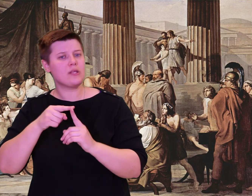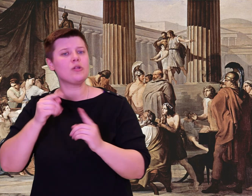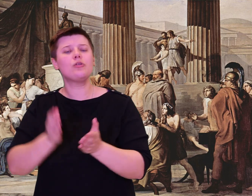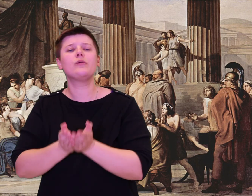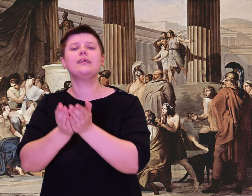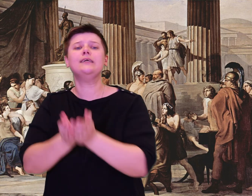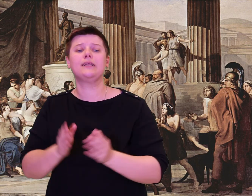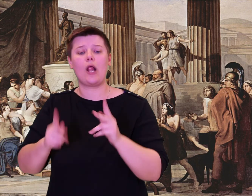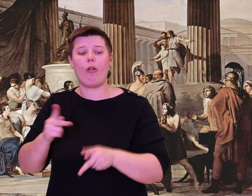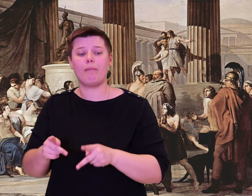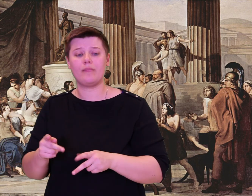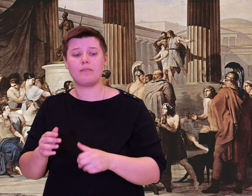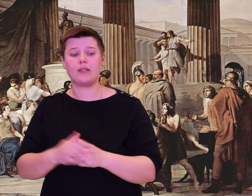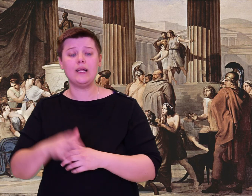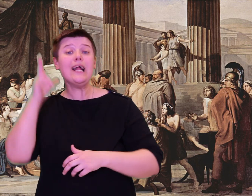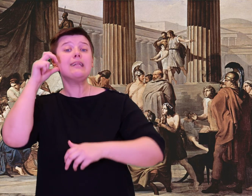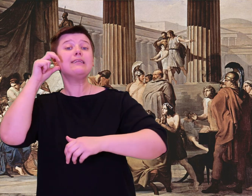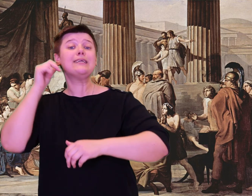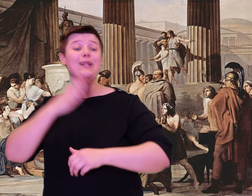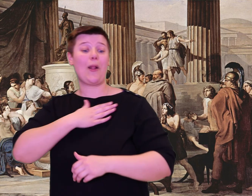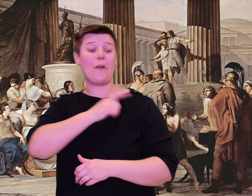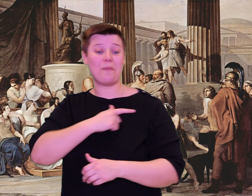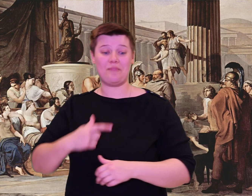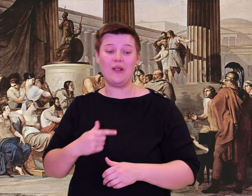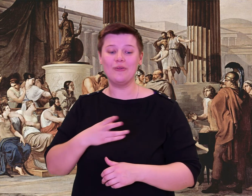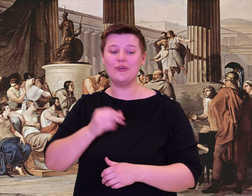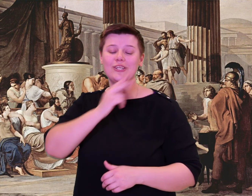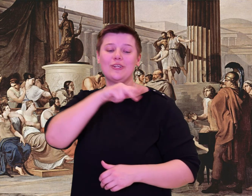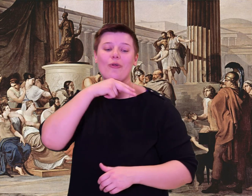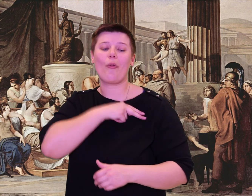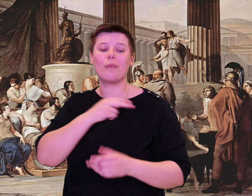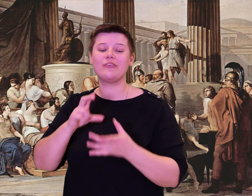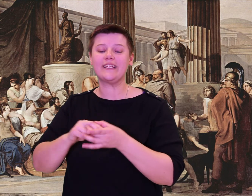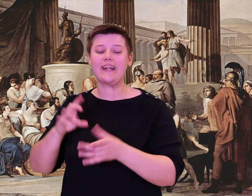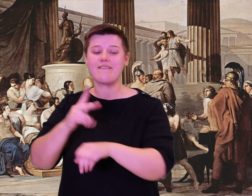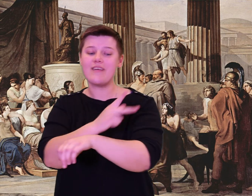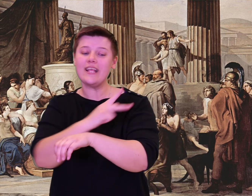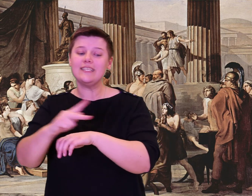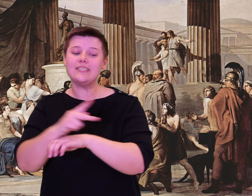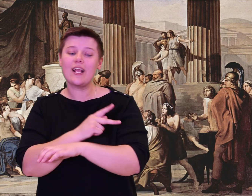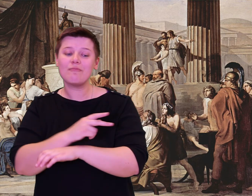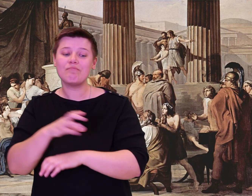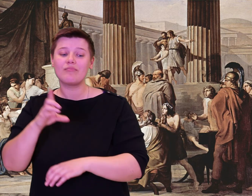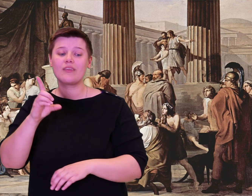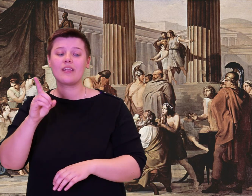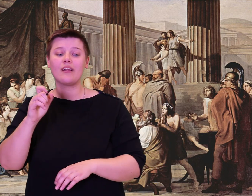Odysseus was melting into tears; his cheeks were wet with weeping. No one